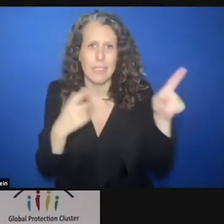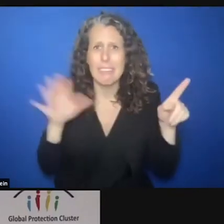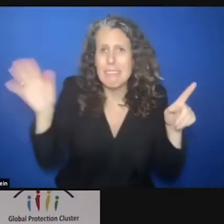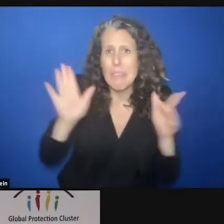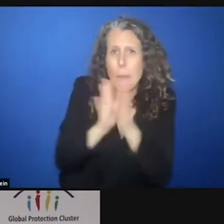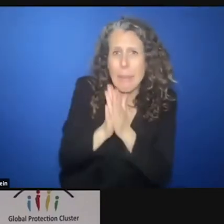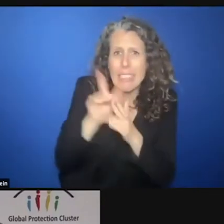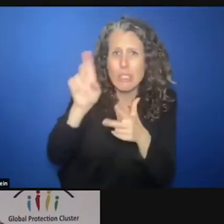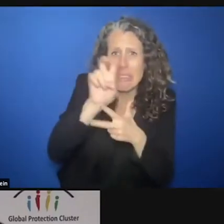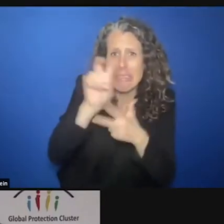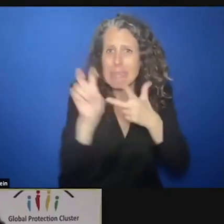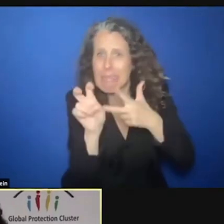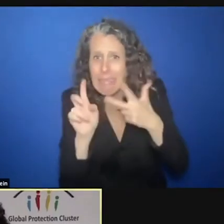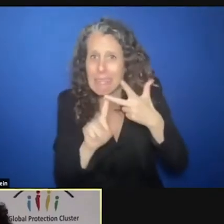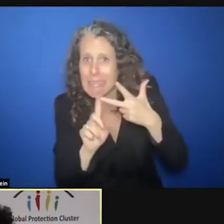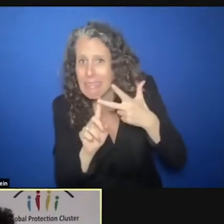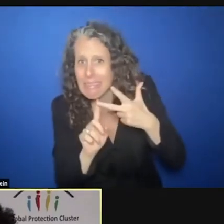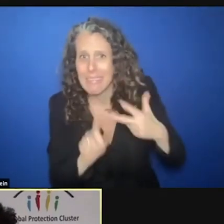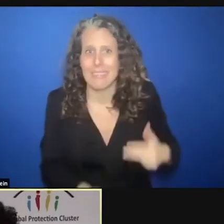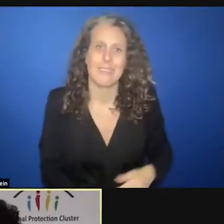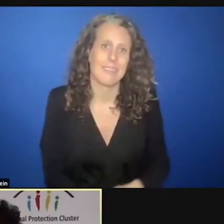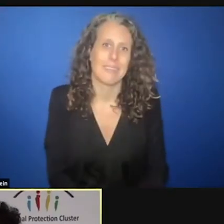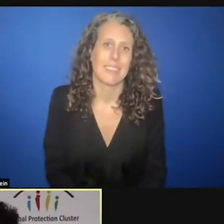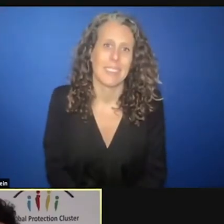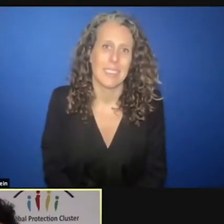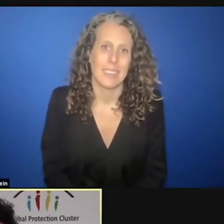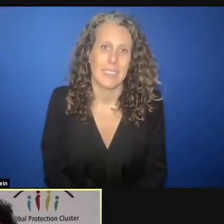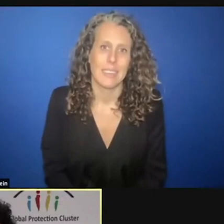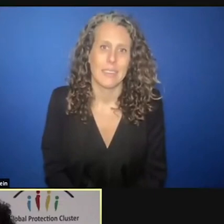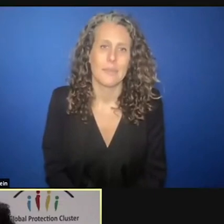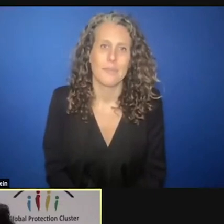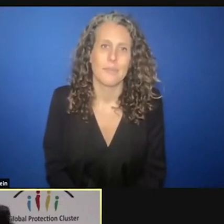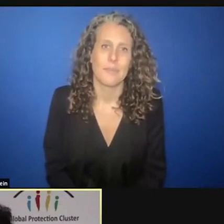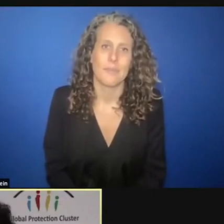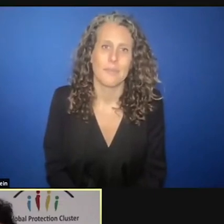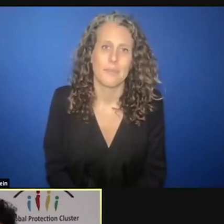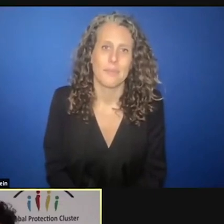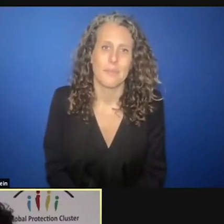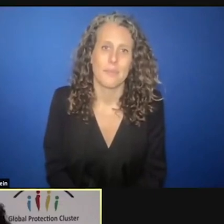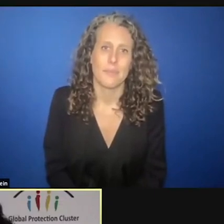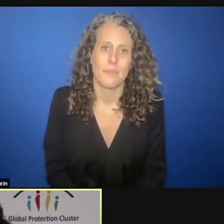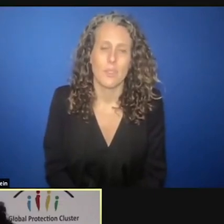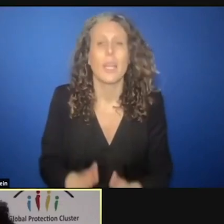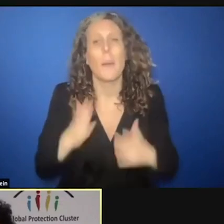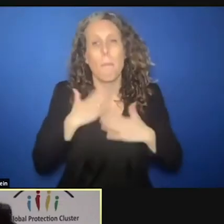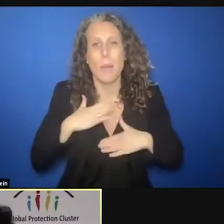These areas require stronger consolidation and support from